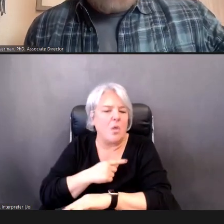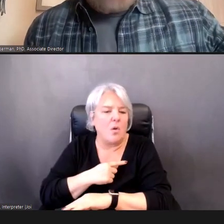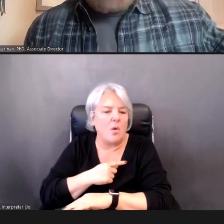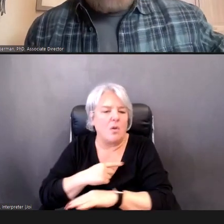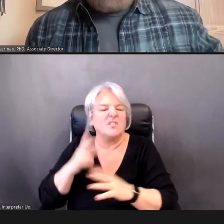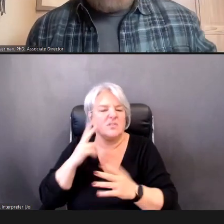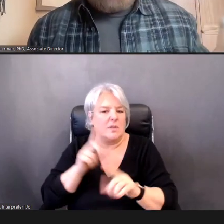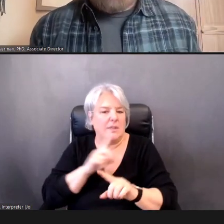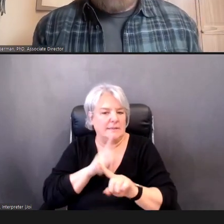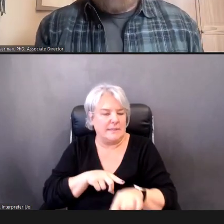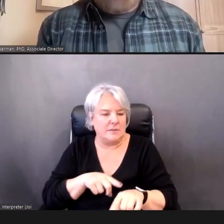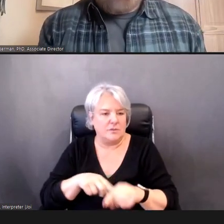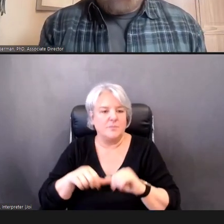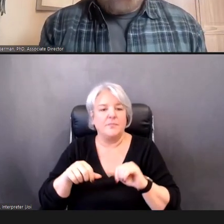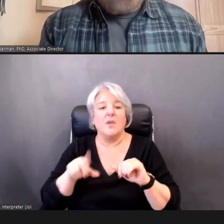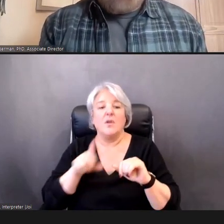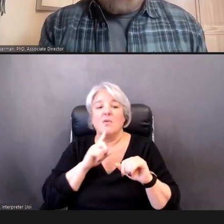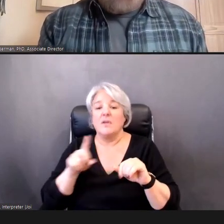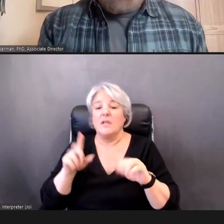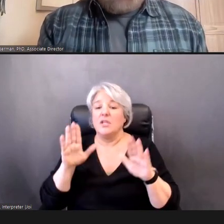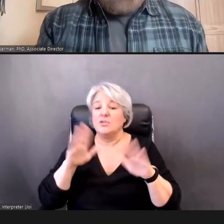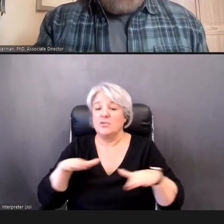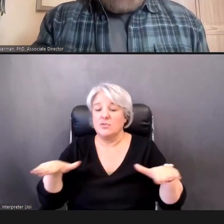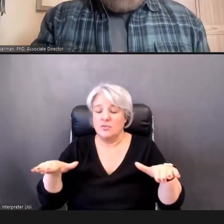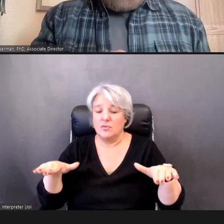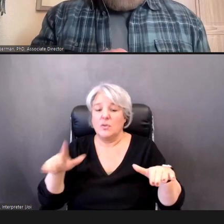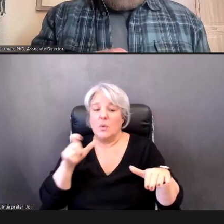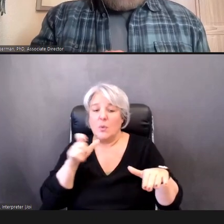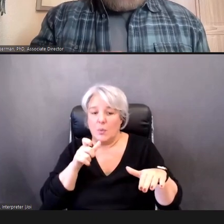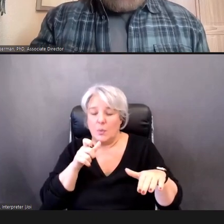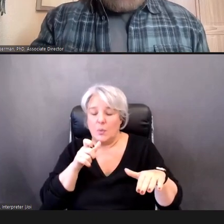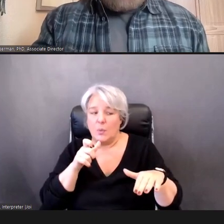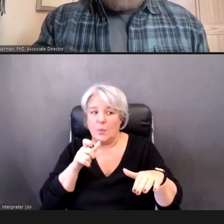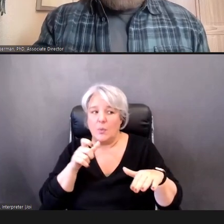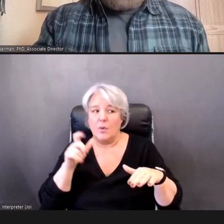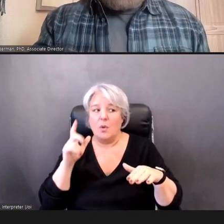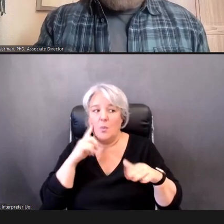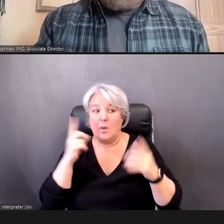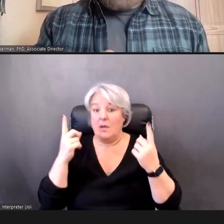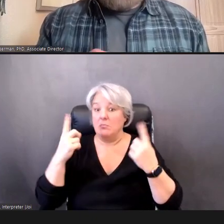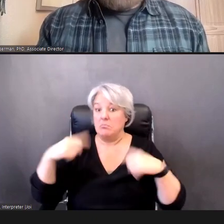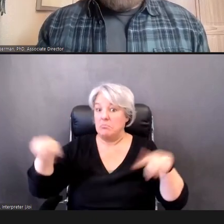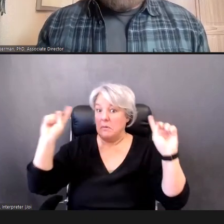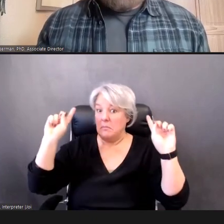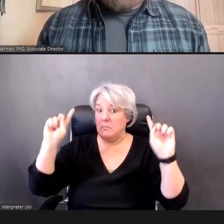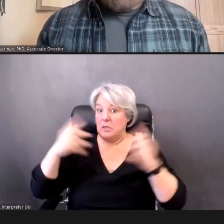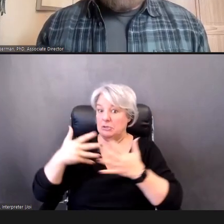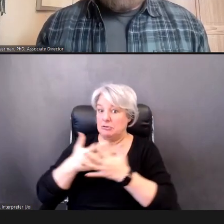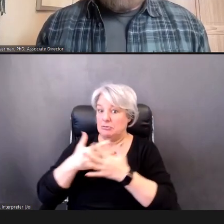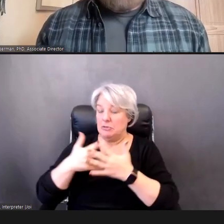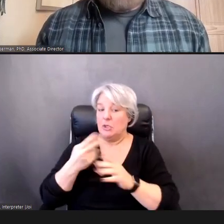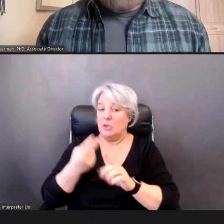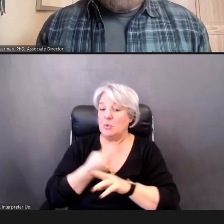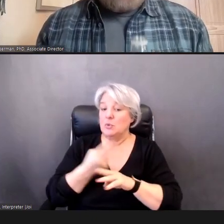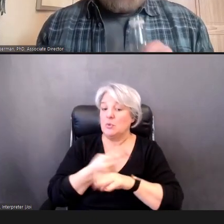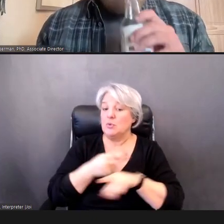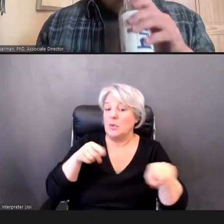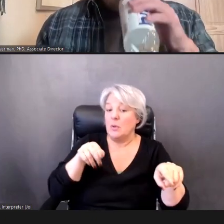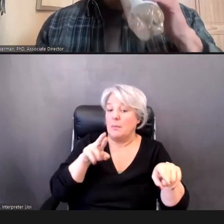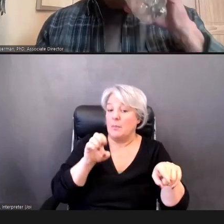Children, who are going to be successfully-screened using the PureTone method, you should be able to screen them in about 10 to 15